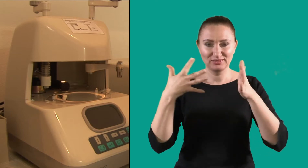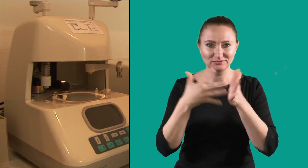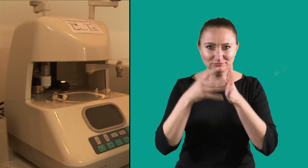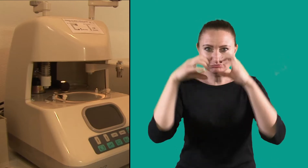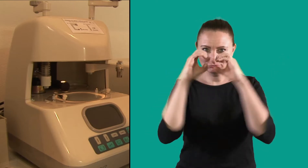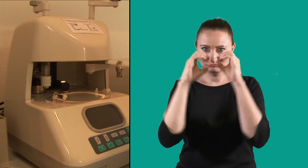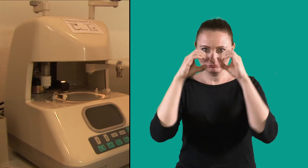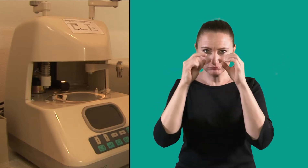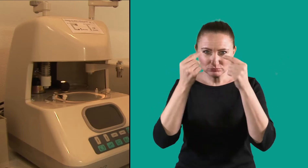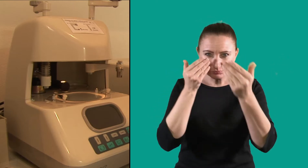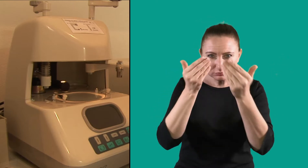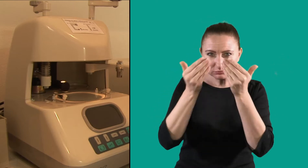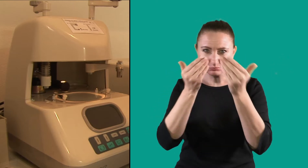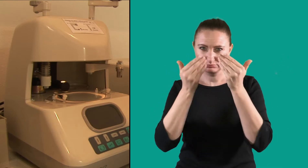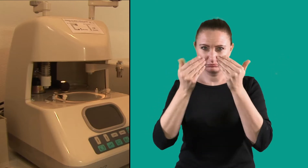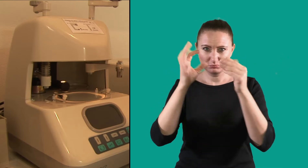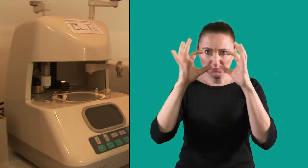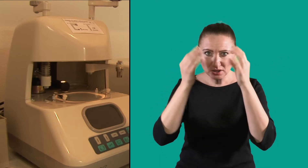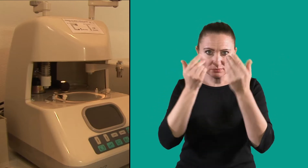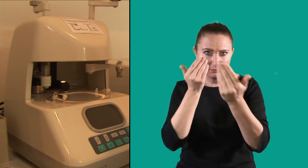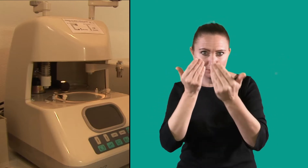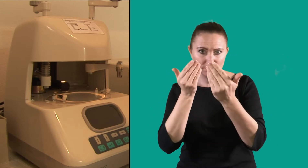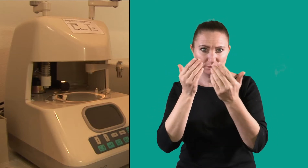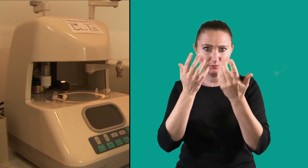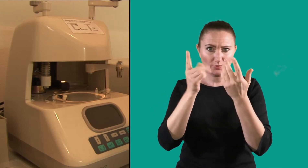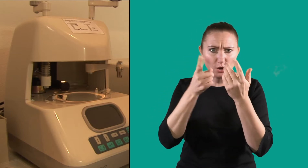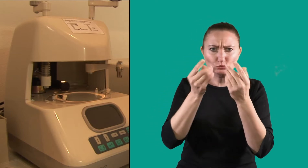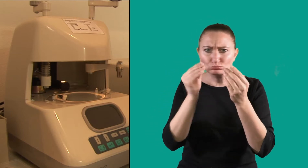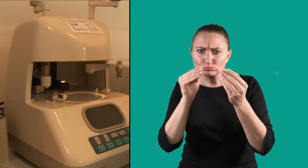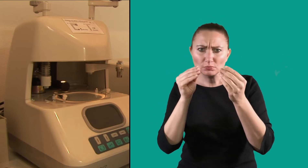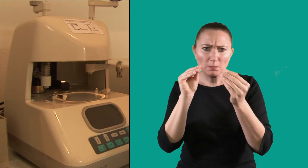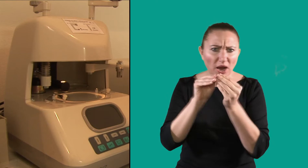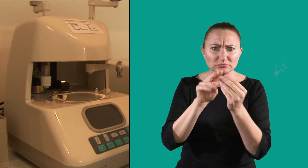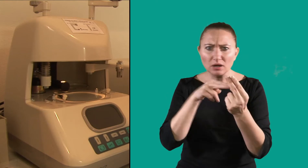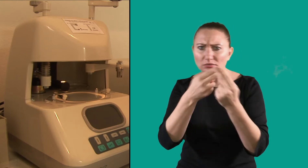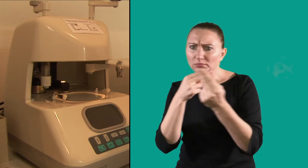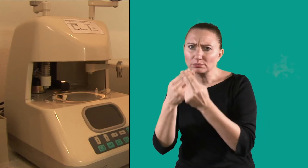they do eye exams, and adjust and repair glasses.